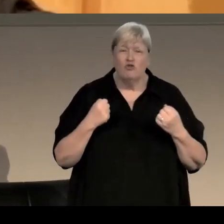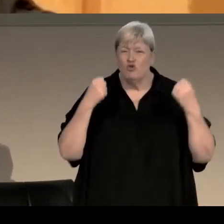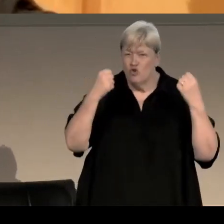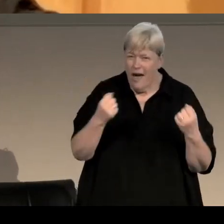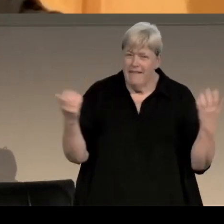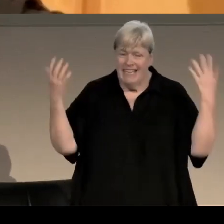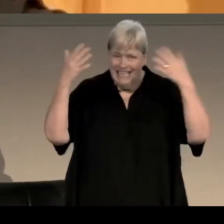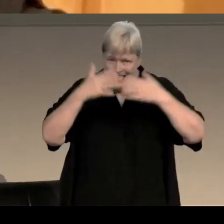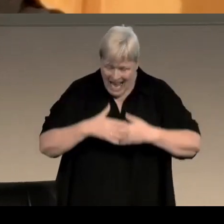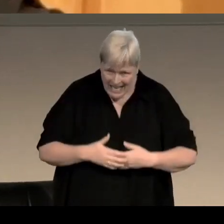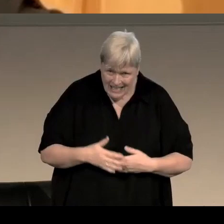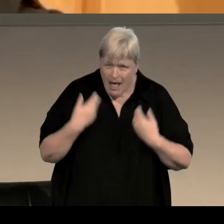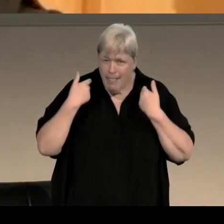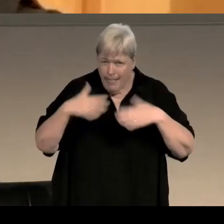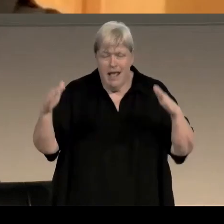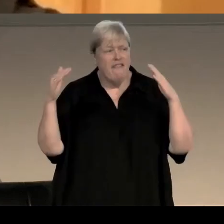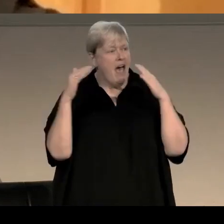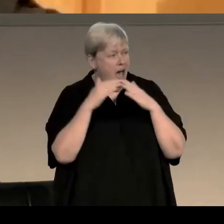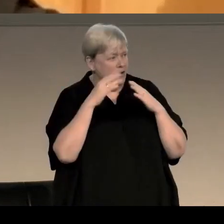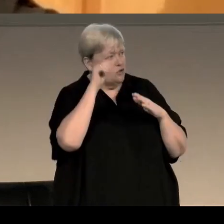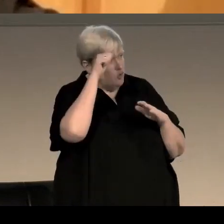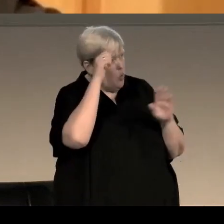you know, you leave the house and you know where you're aiming for,